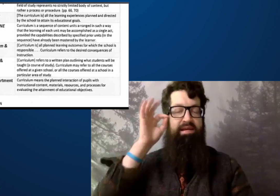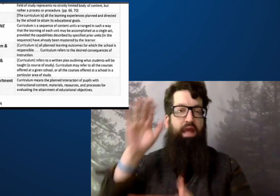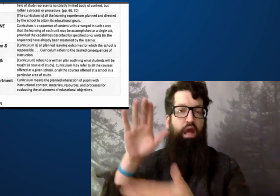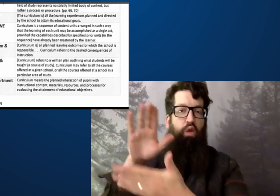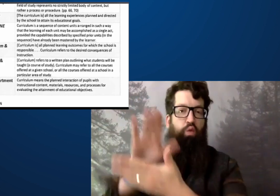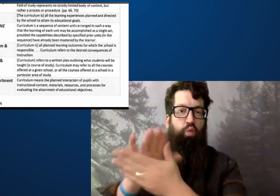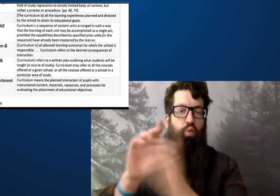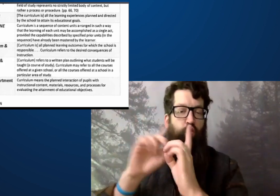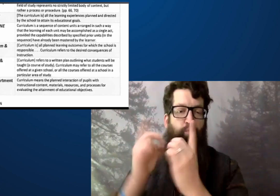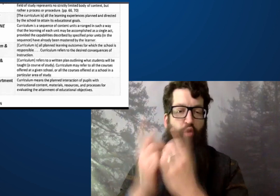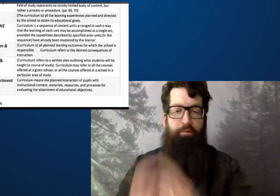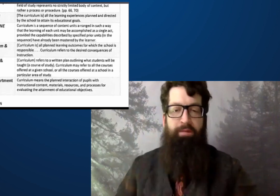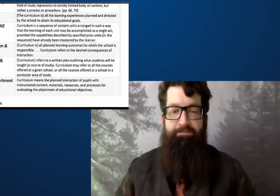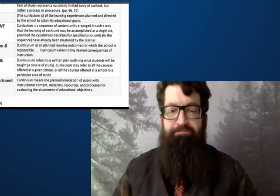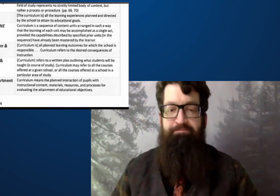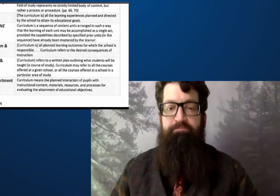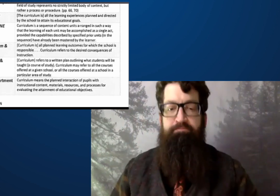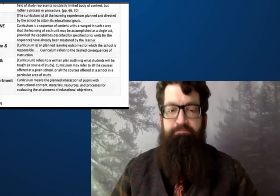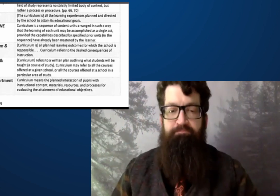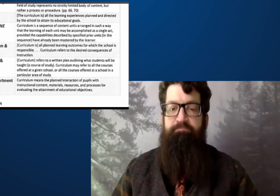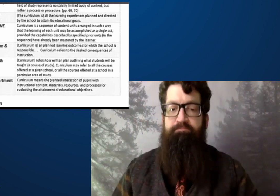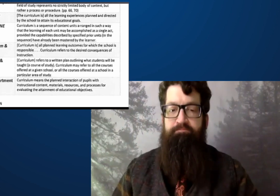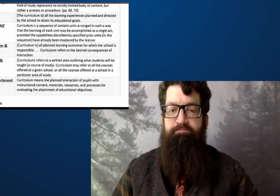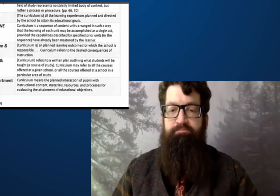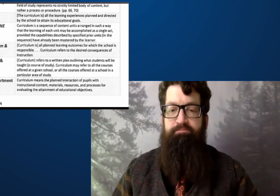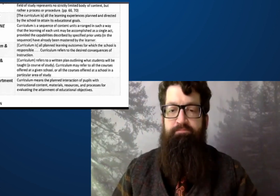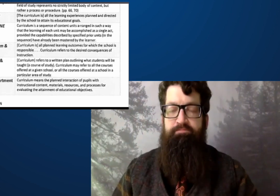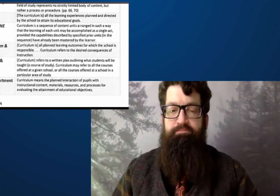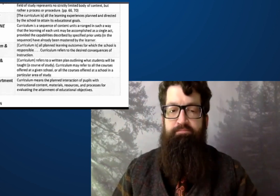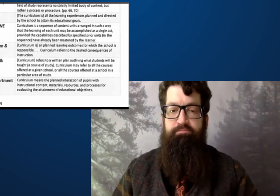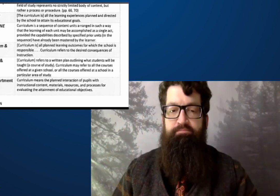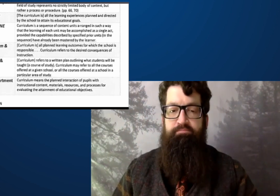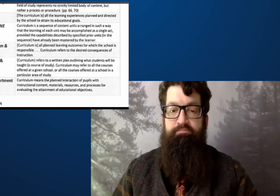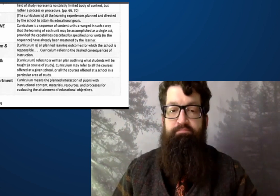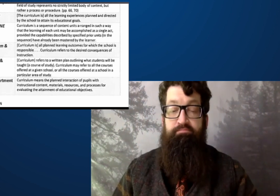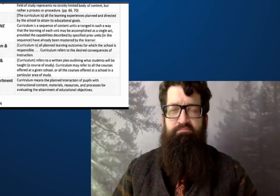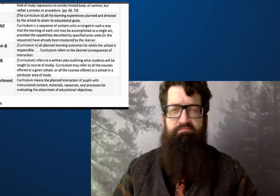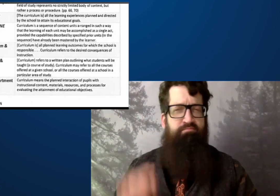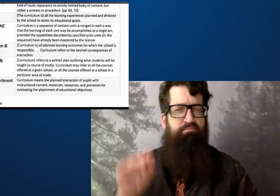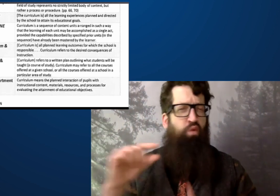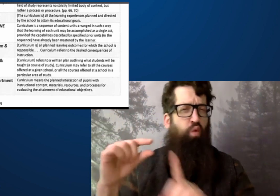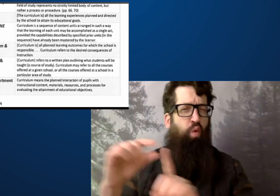And then the last one is from the Indiana Department of Education.